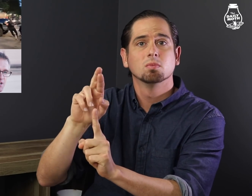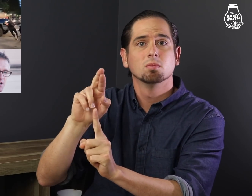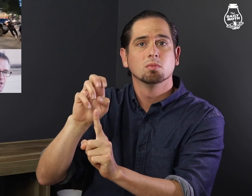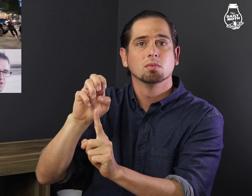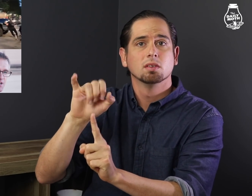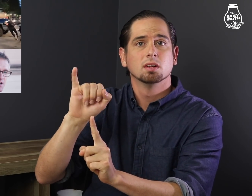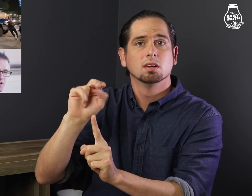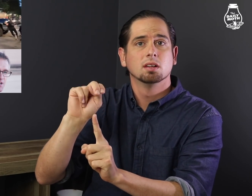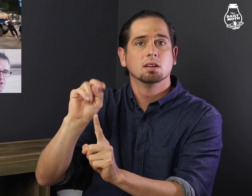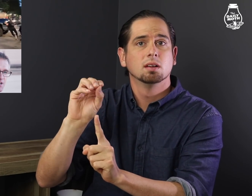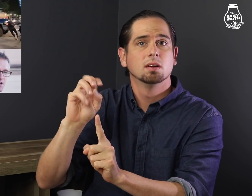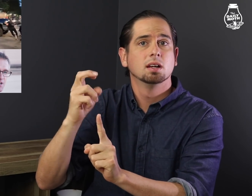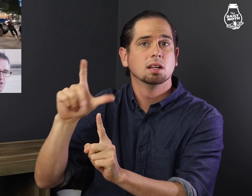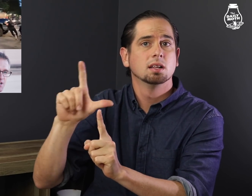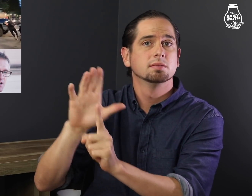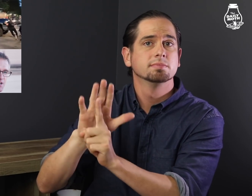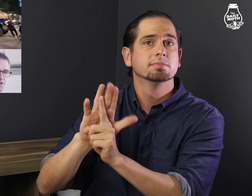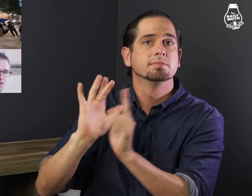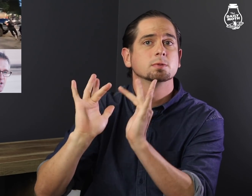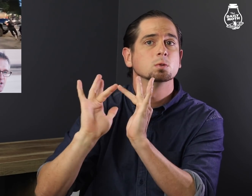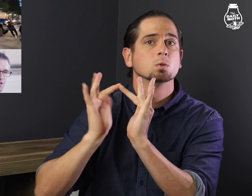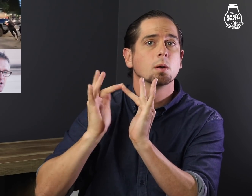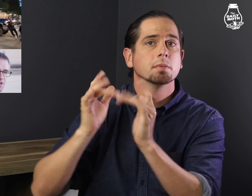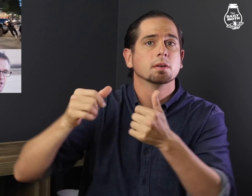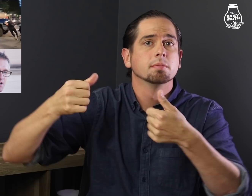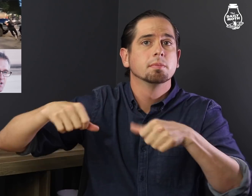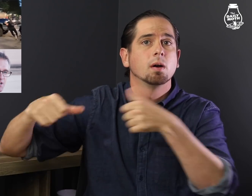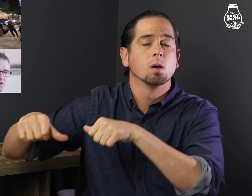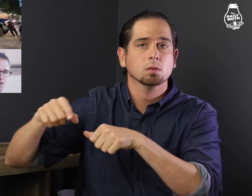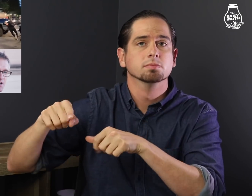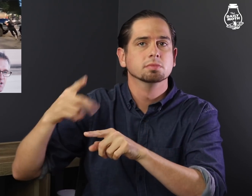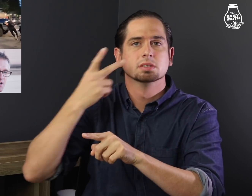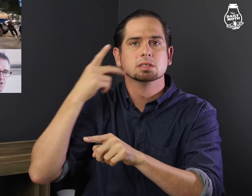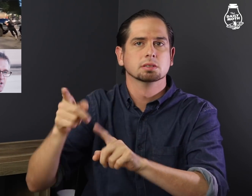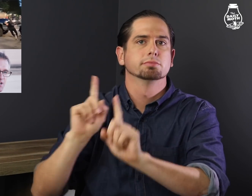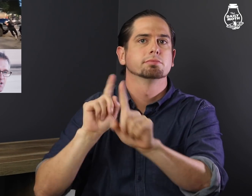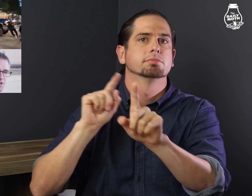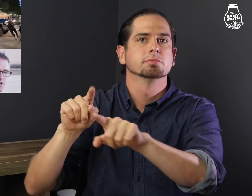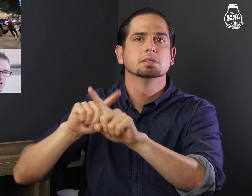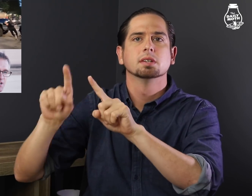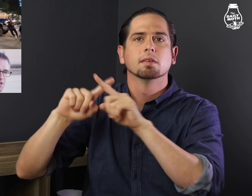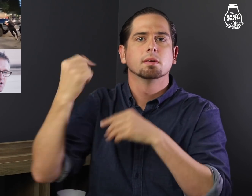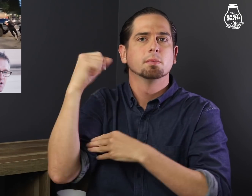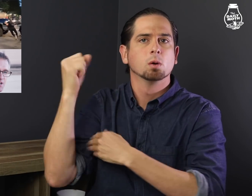Reinoehl's social media profile shows him attending